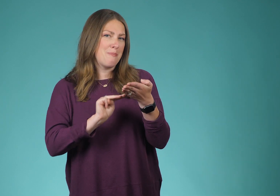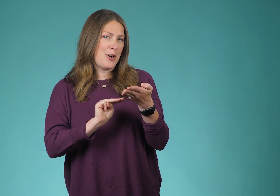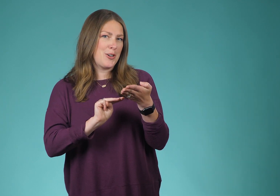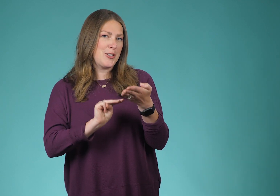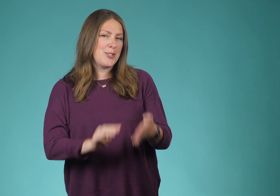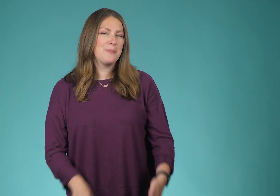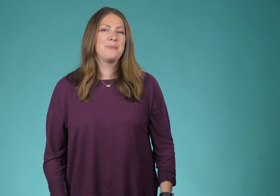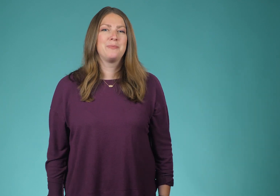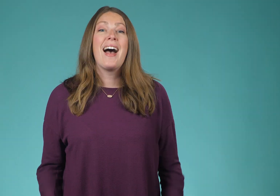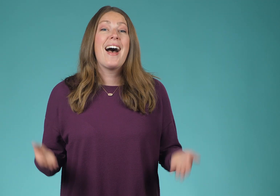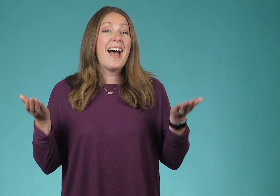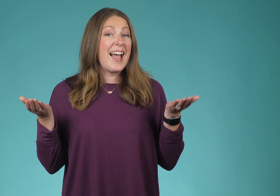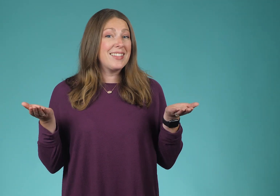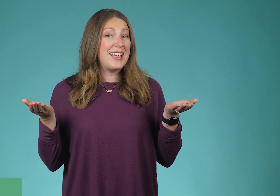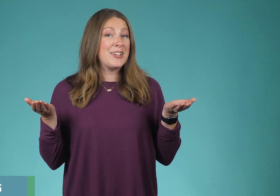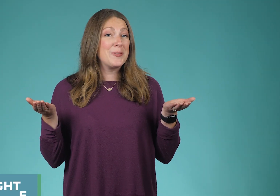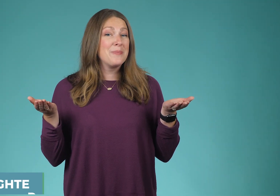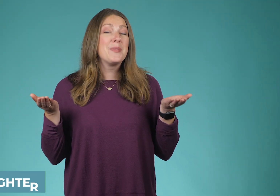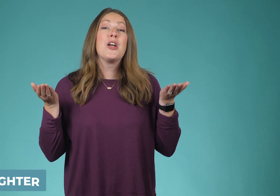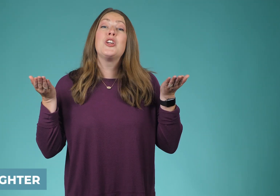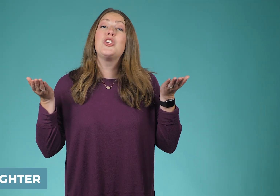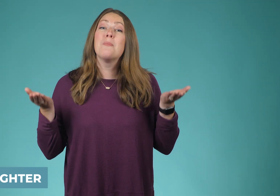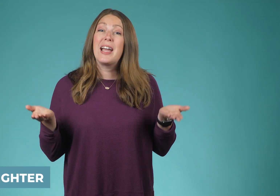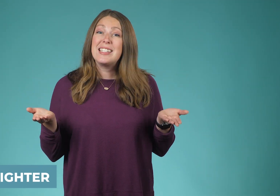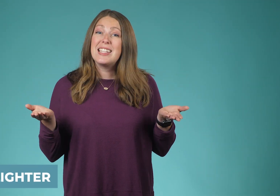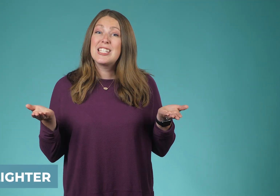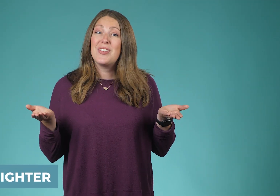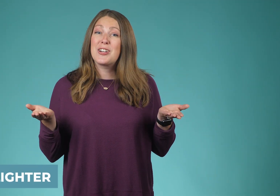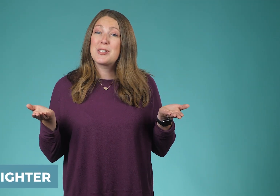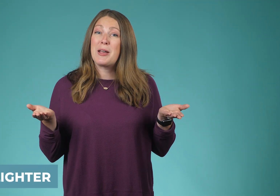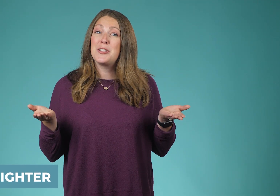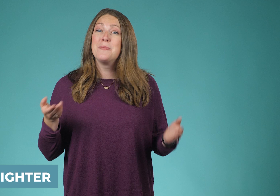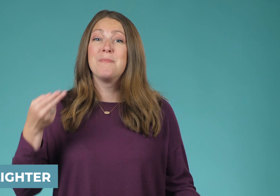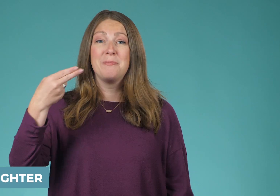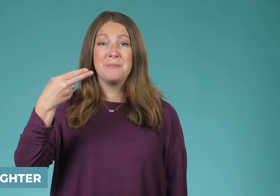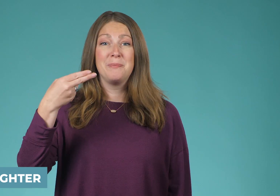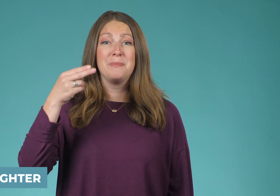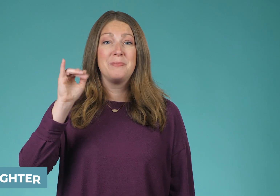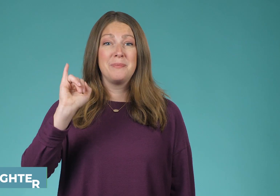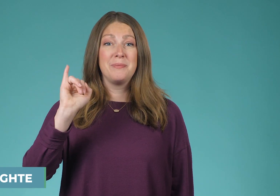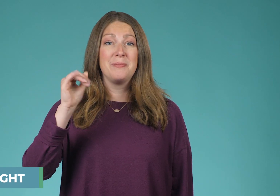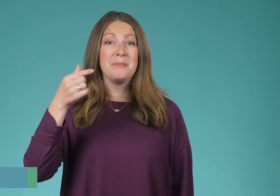Markers. Highlighter. You might see this fingerspelled